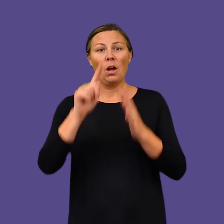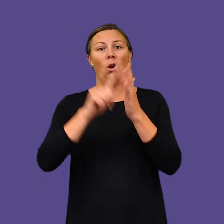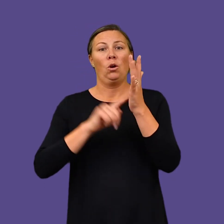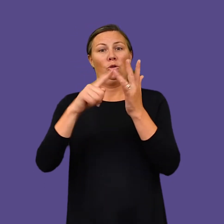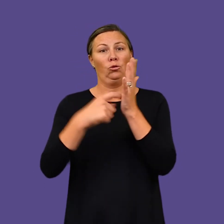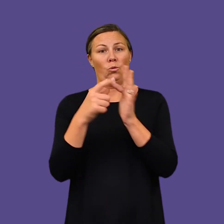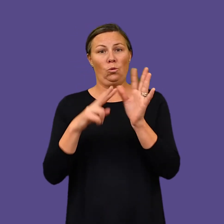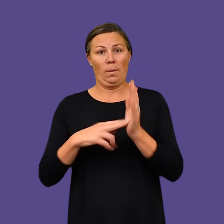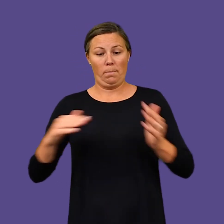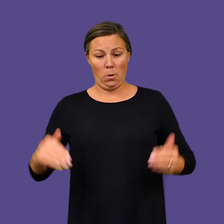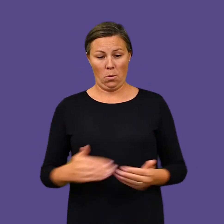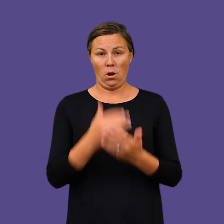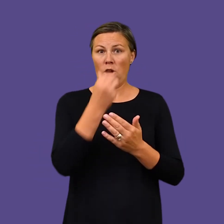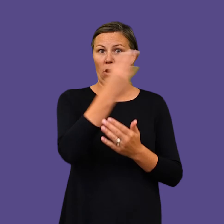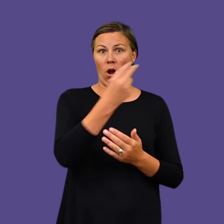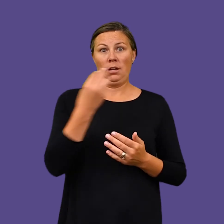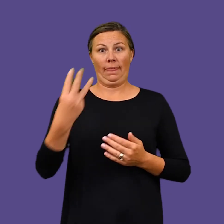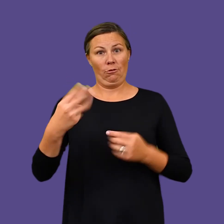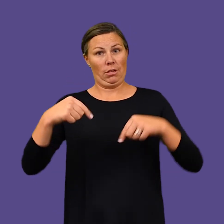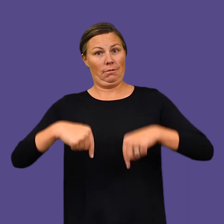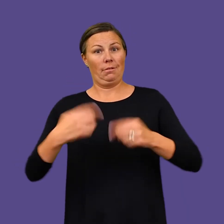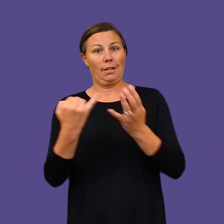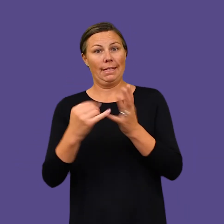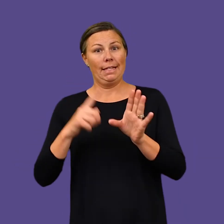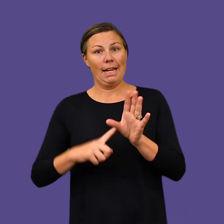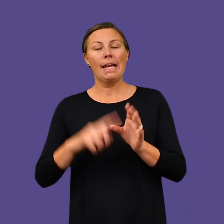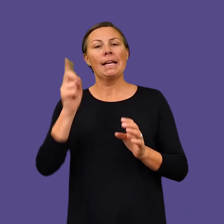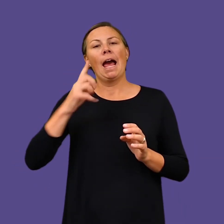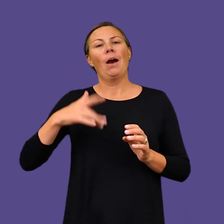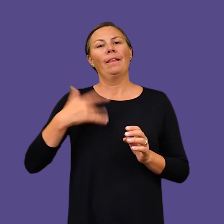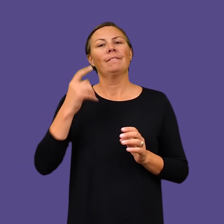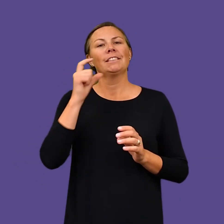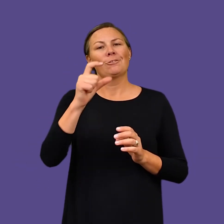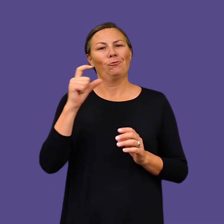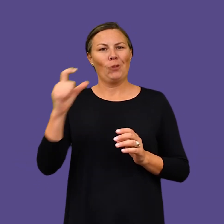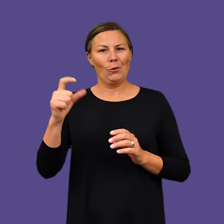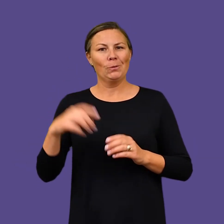Born in Sydney in 1993, Richardson lives and works on the Central Coast in New South Wales.